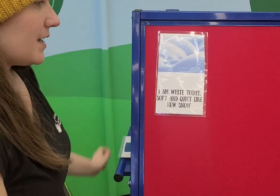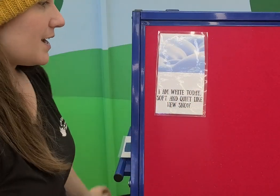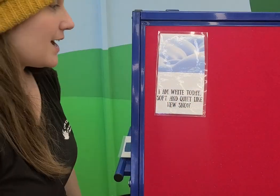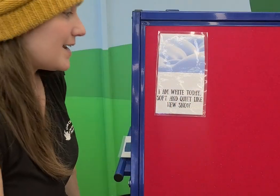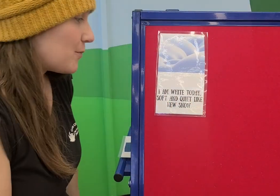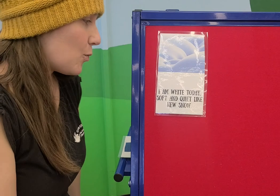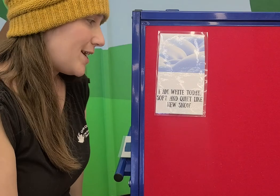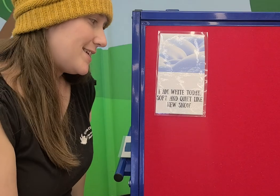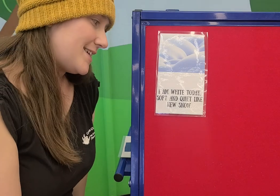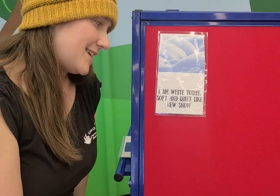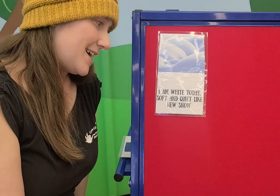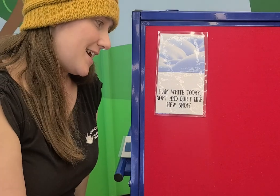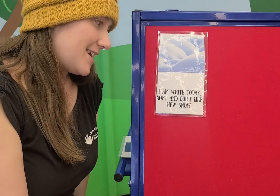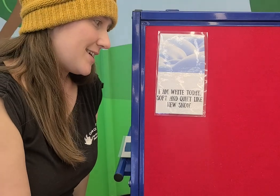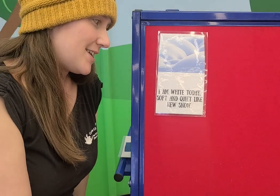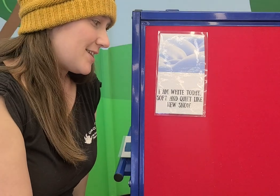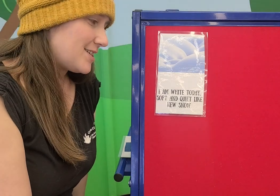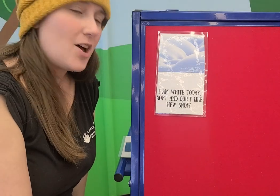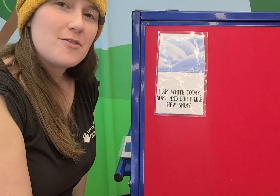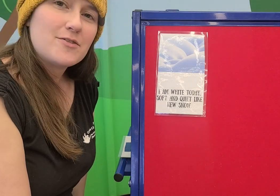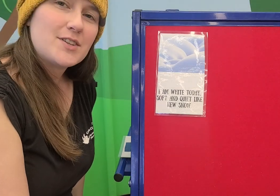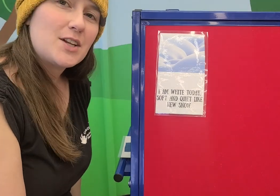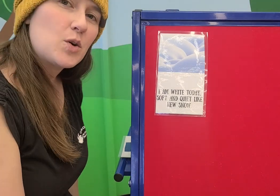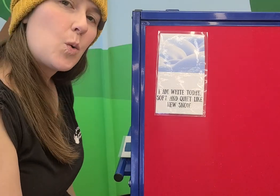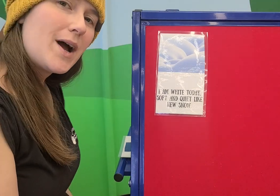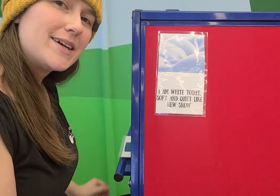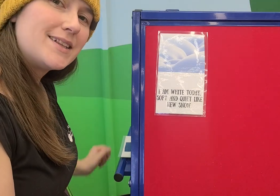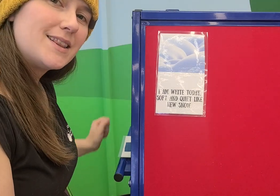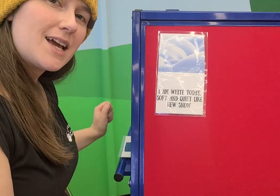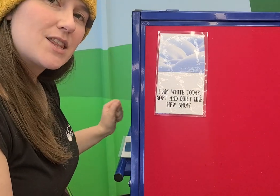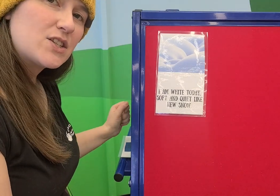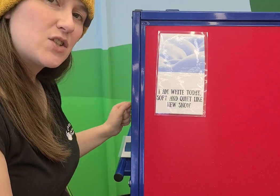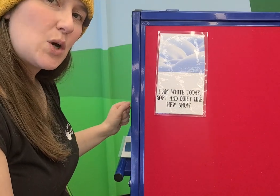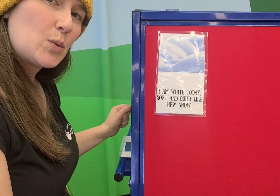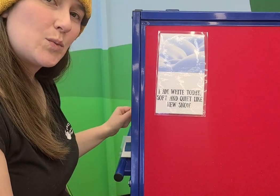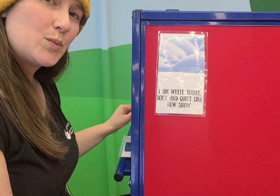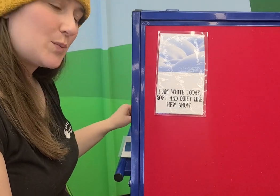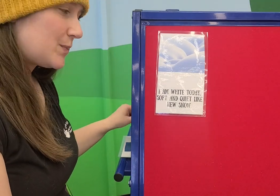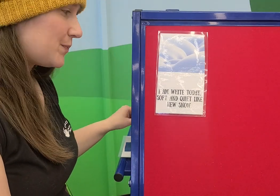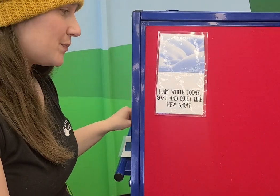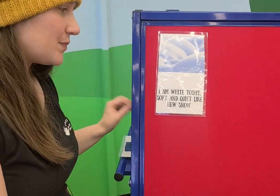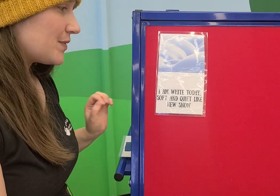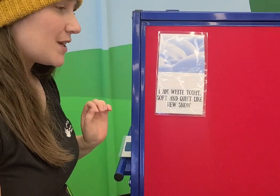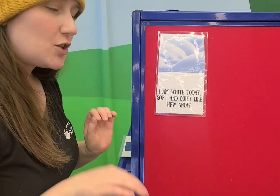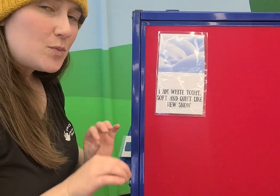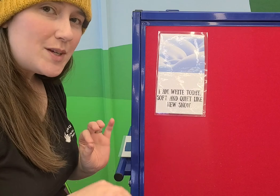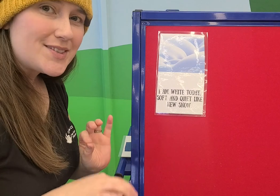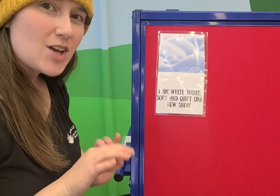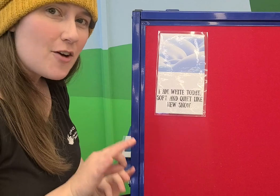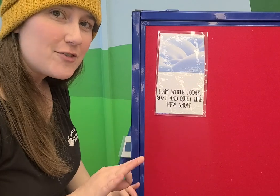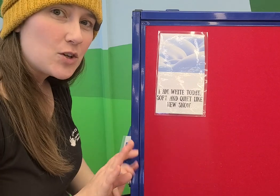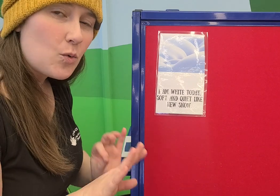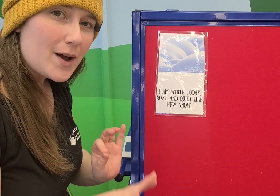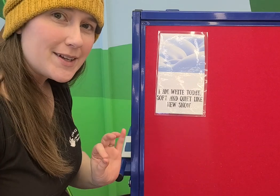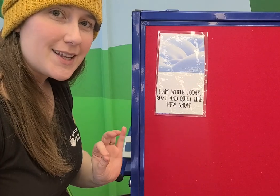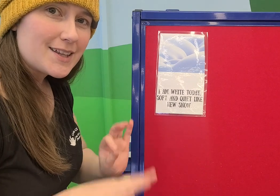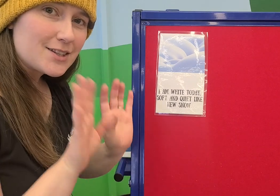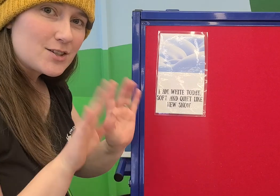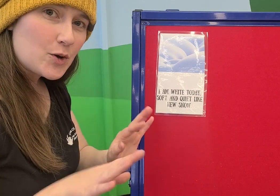I am white today. Soft and quiet like the snow. Can you be soft and quiet like the snow